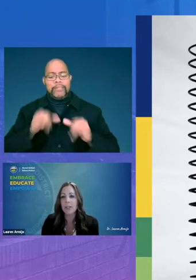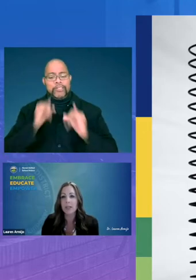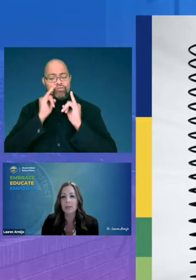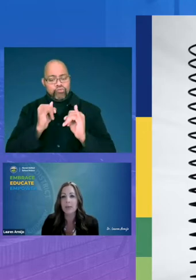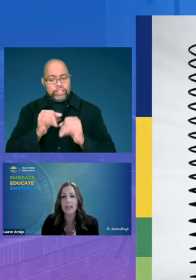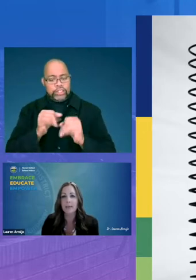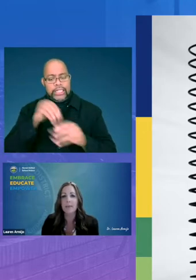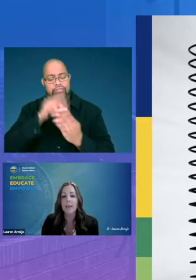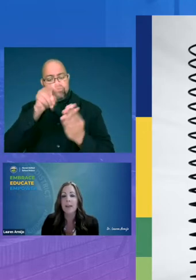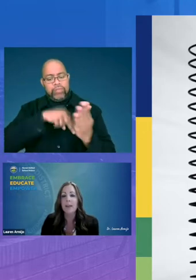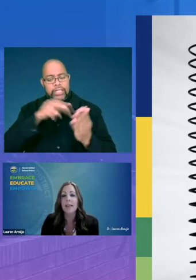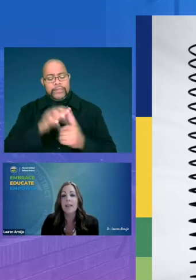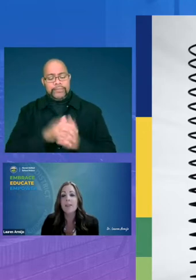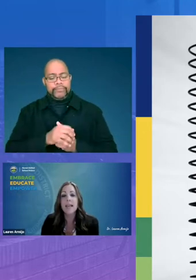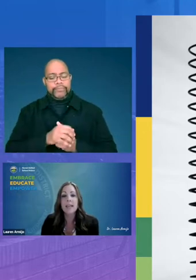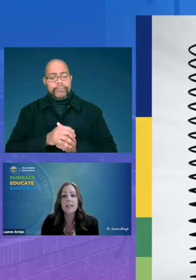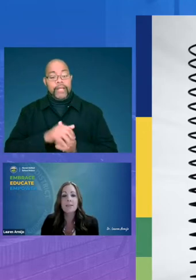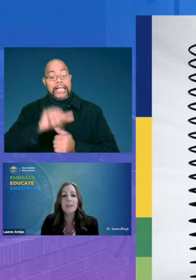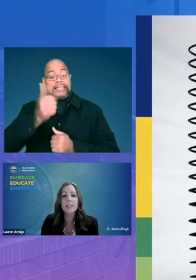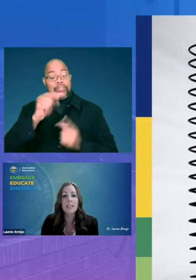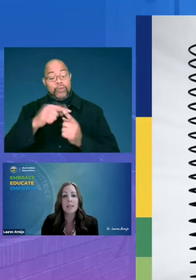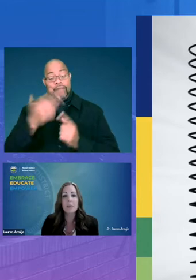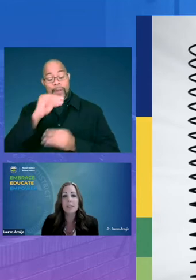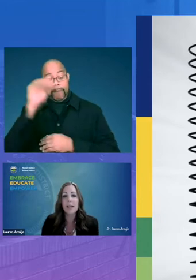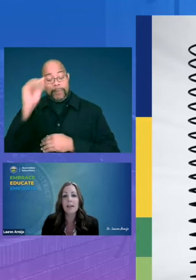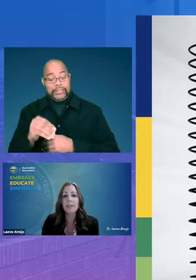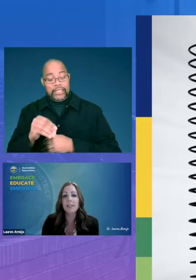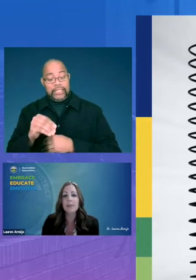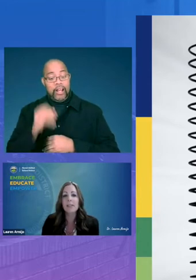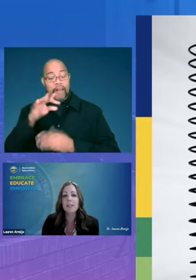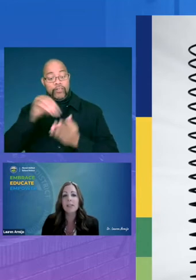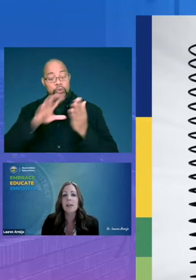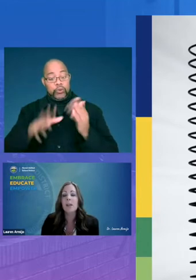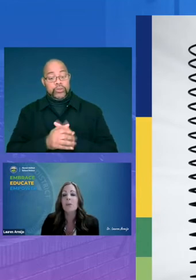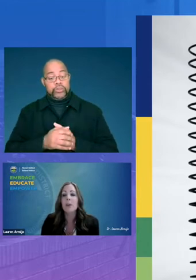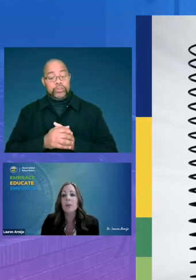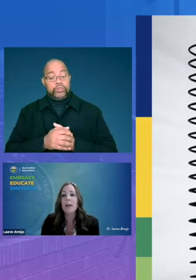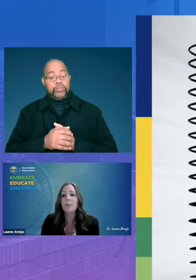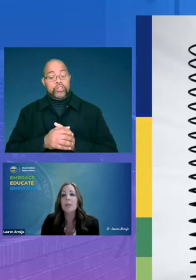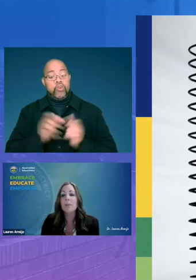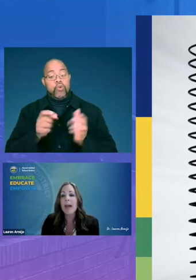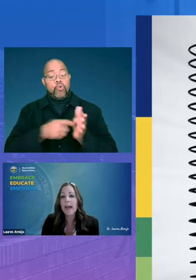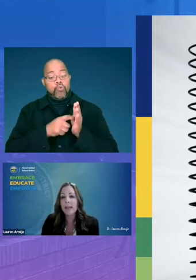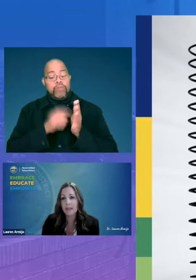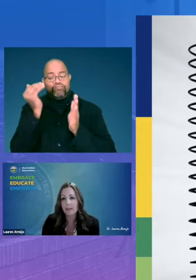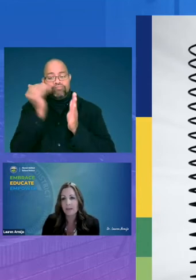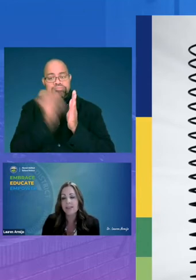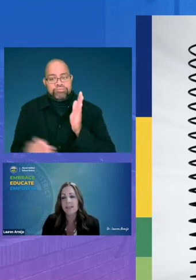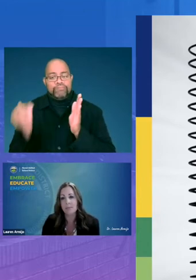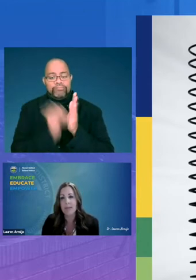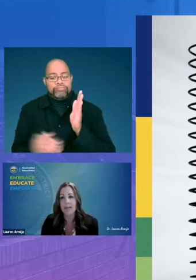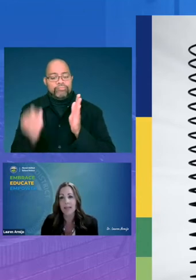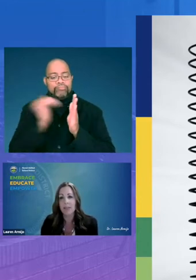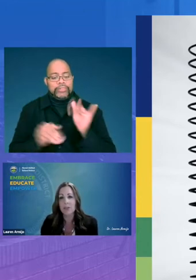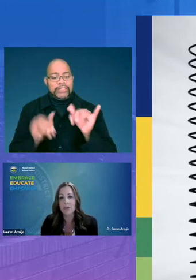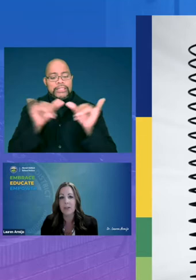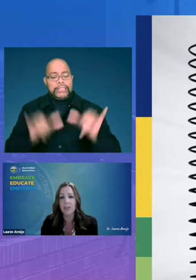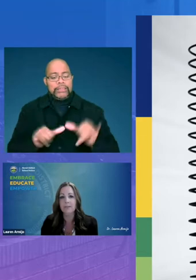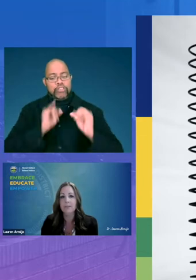in reading another ten to fifteen percent of the students require repetitive systematic instruction